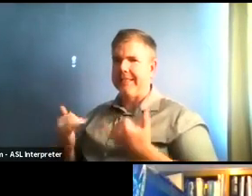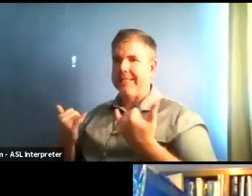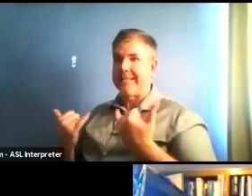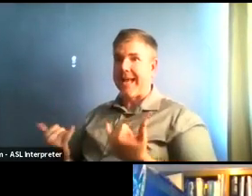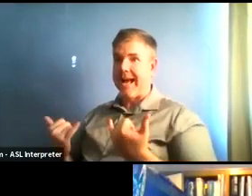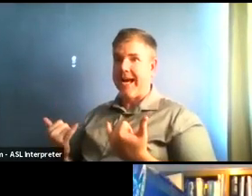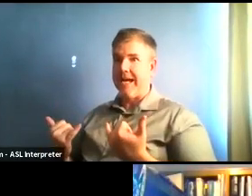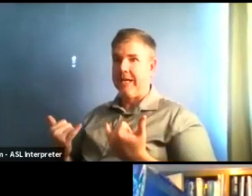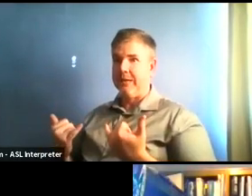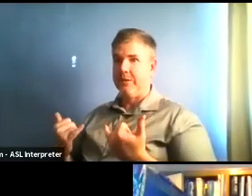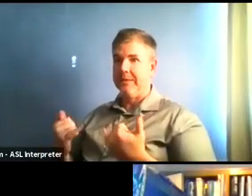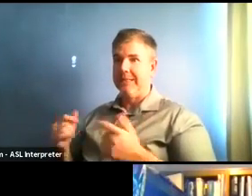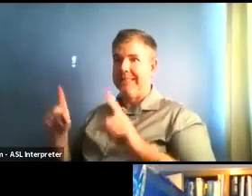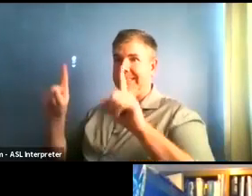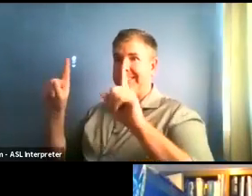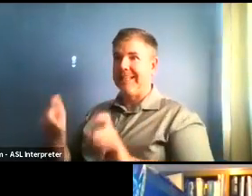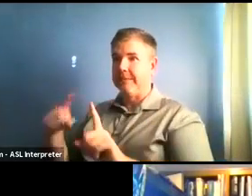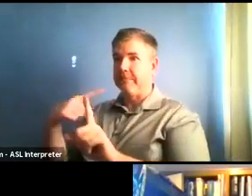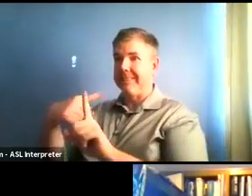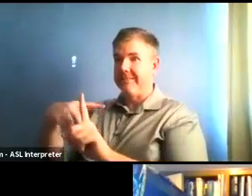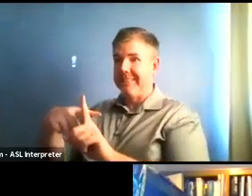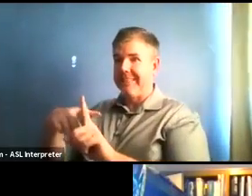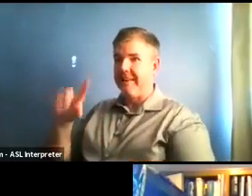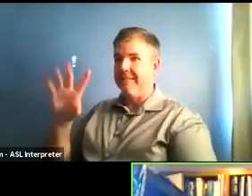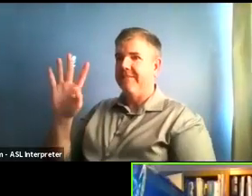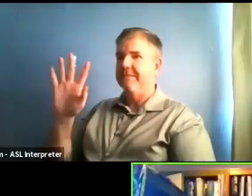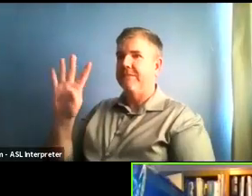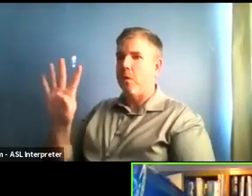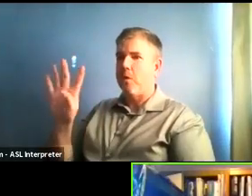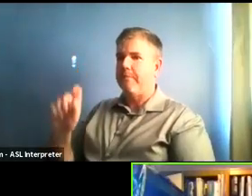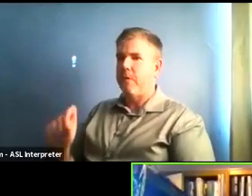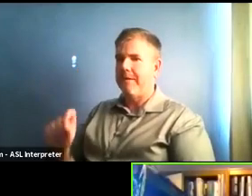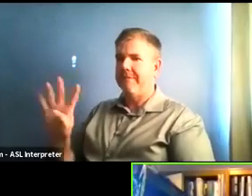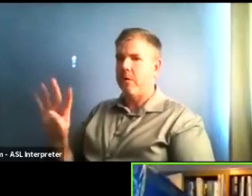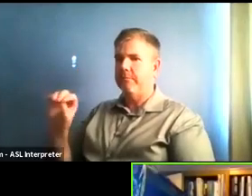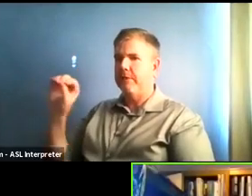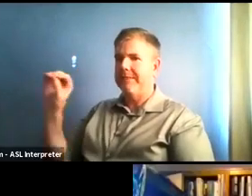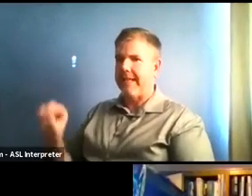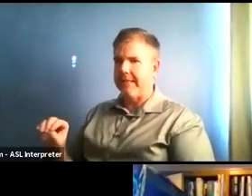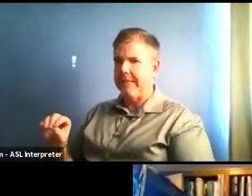and the newest case rate, four point four cases per day per hundred thousand.